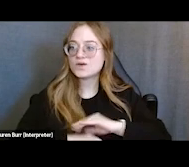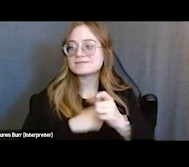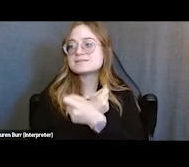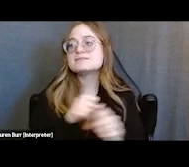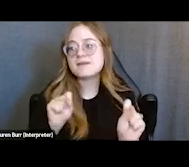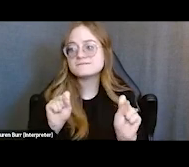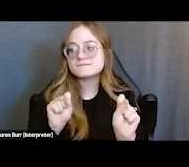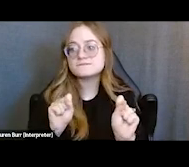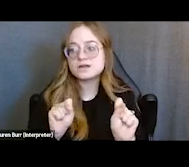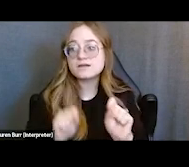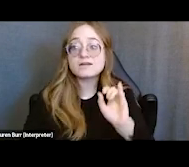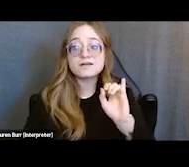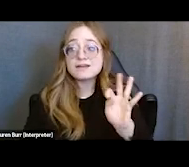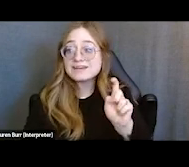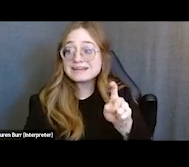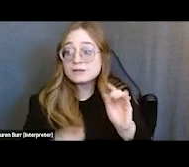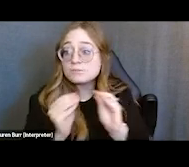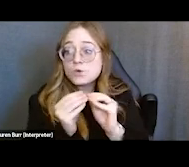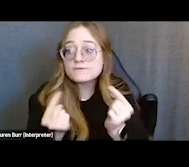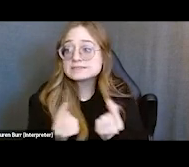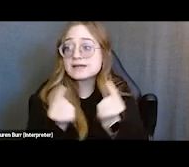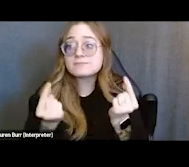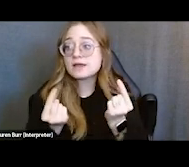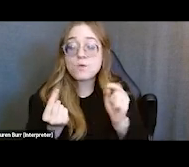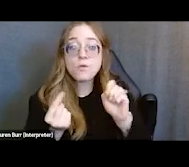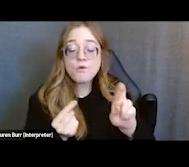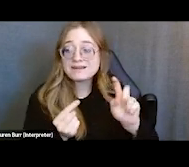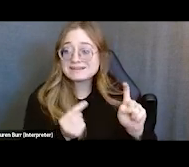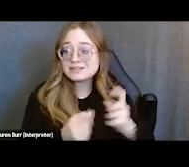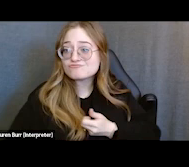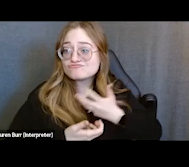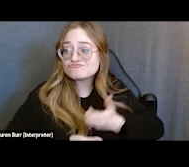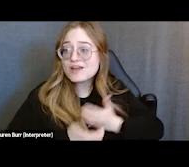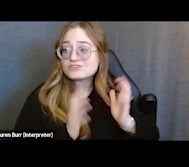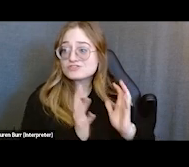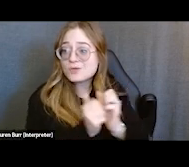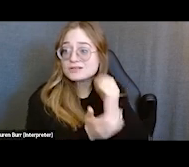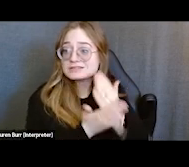And if I ever need anything and anyone to talk to, I can call them.